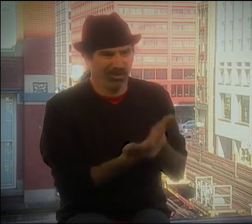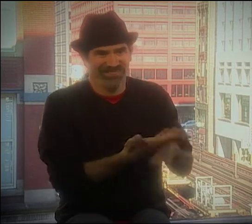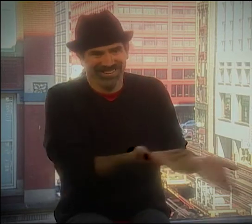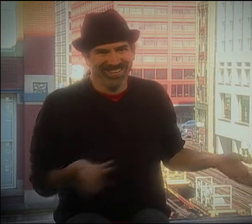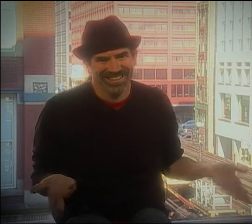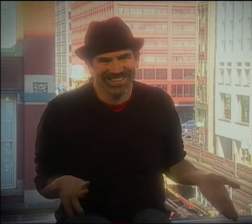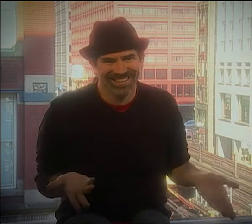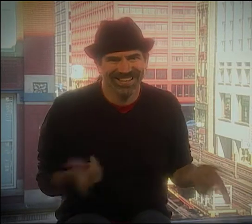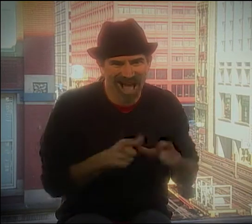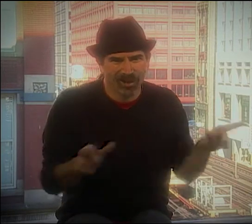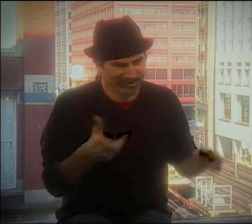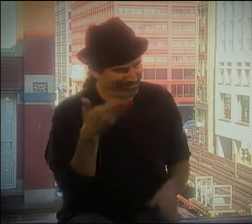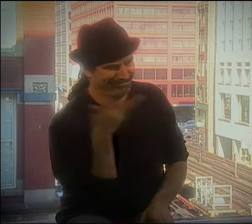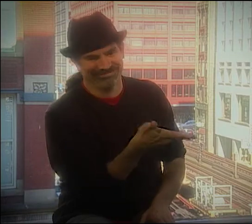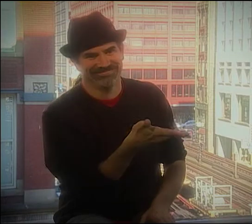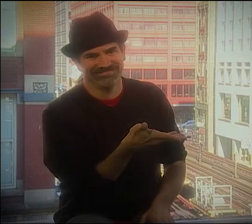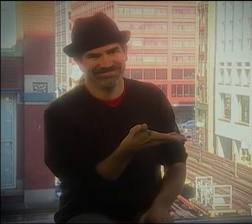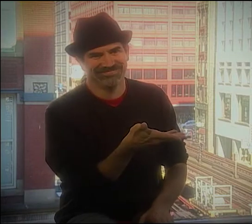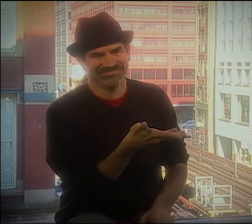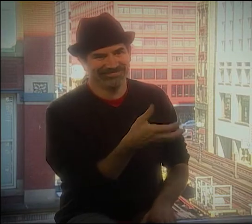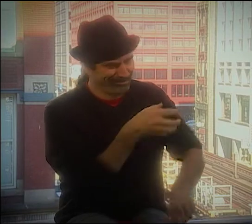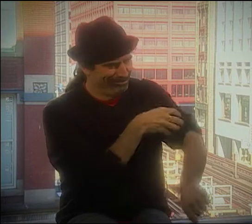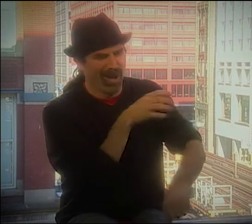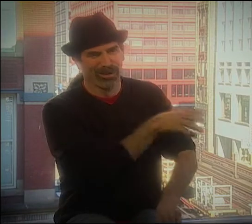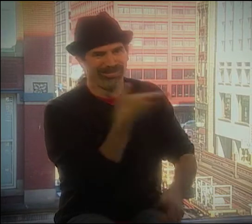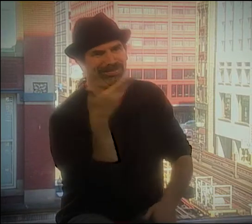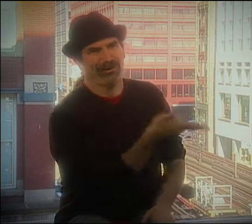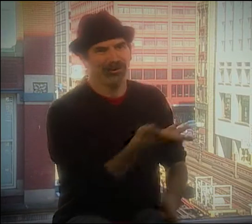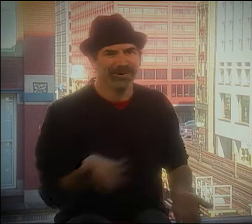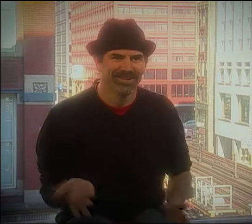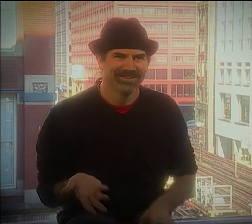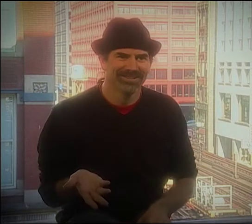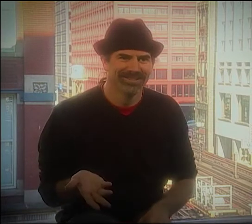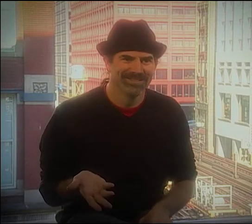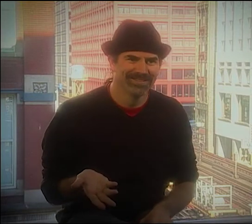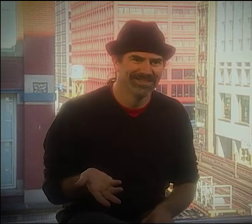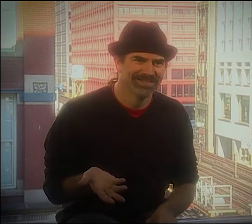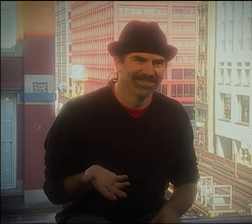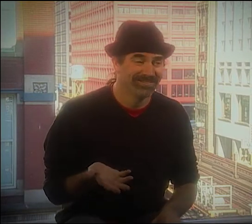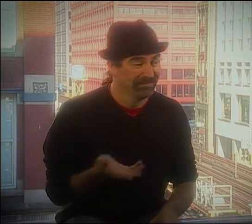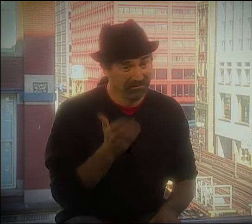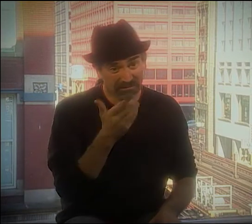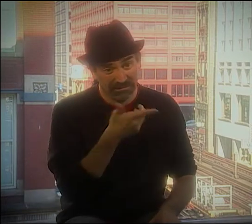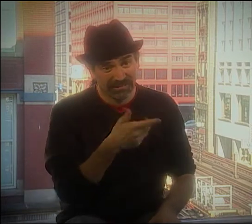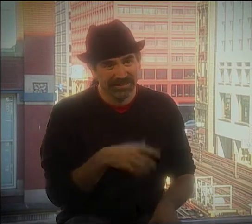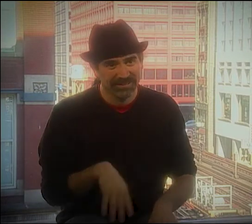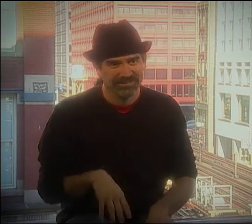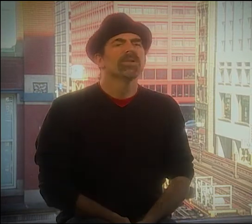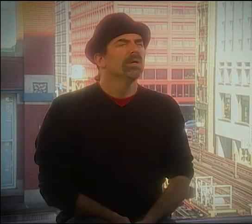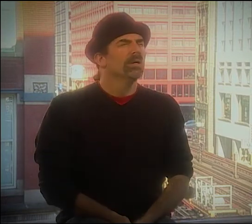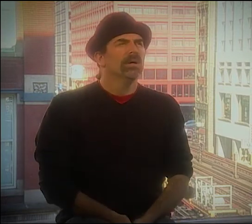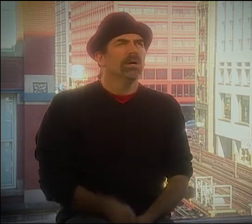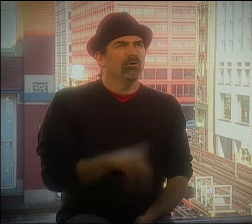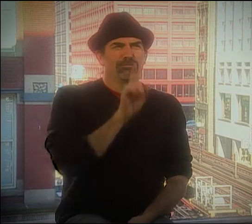PROOF IS THERE, AND THIS IS WHAT HELPS. YOU KNOW, THE POWER WAS THERE ALL ALONG.